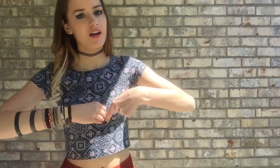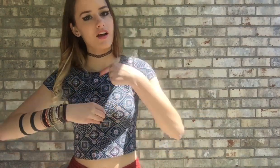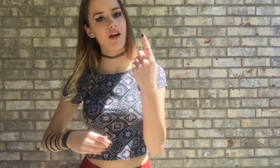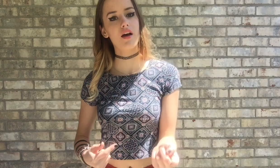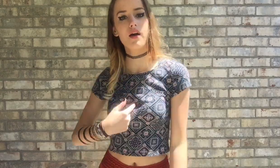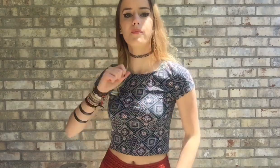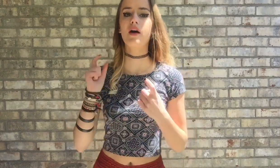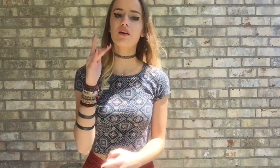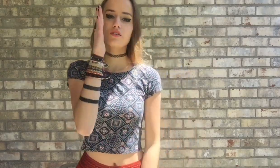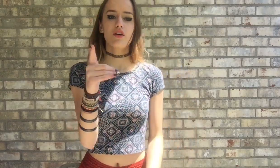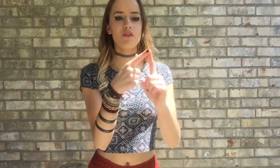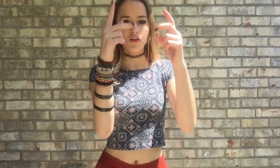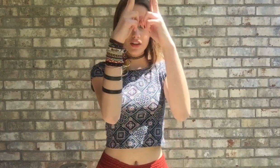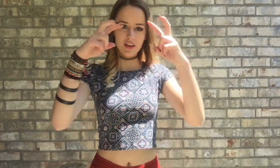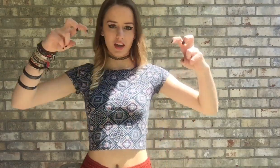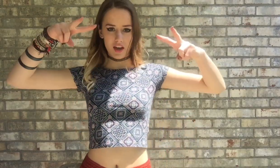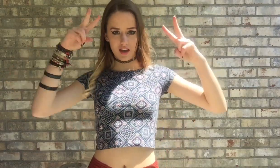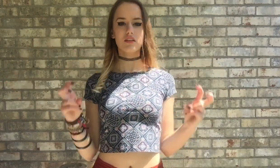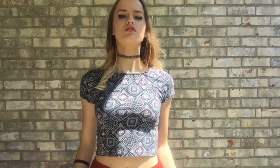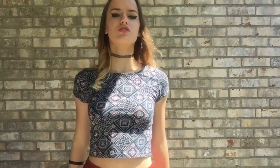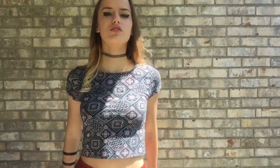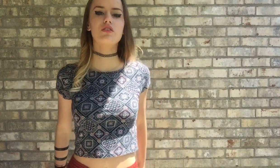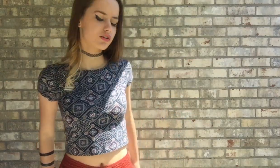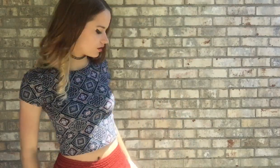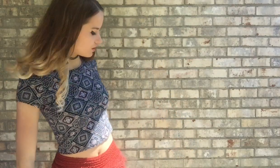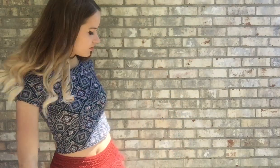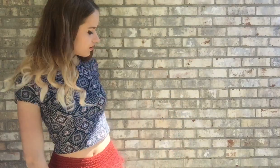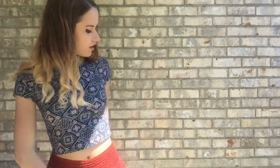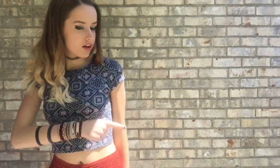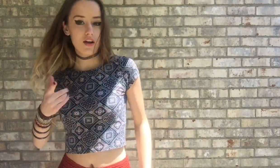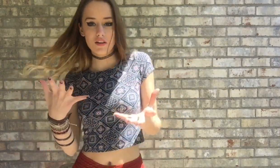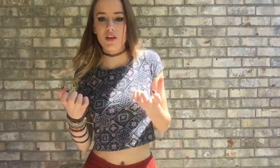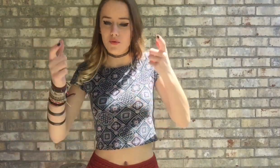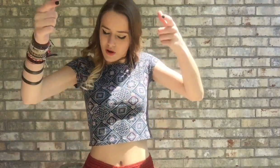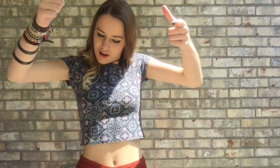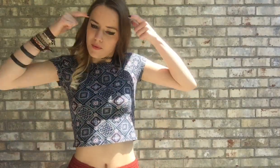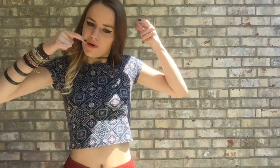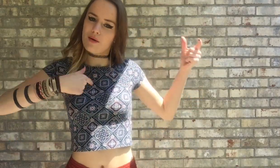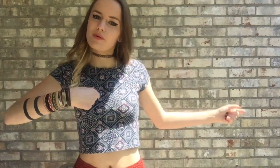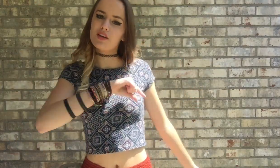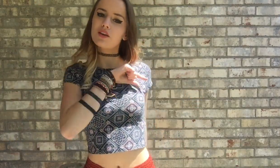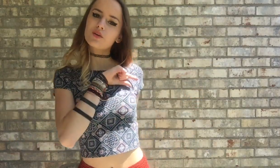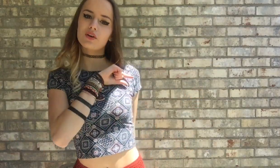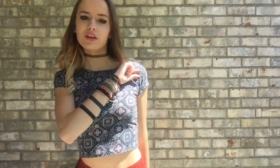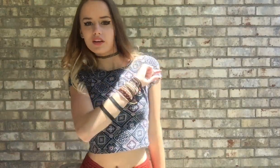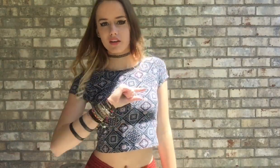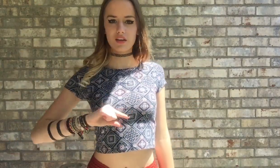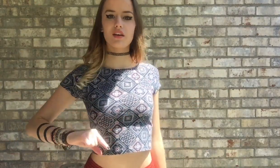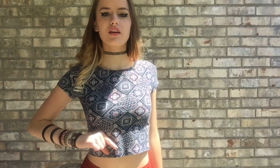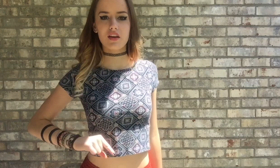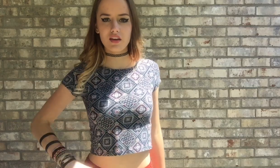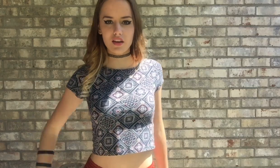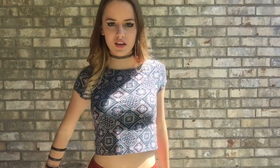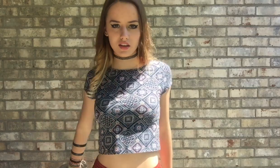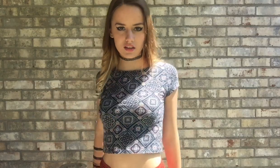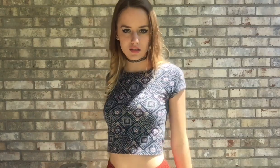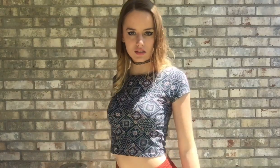I'm headed straight for the castle They wanna make me their queen